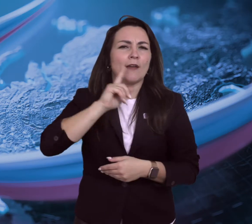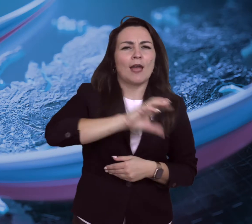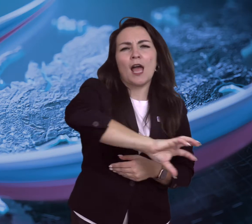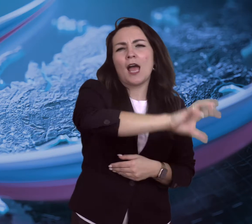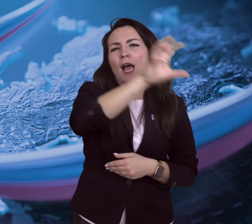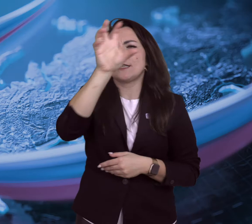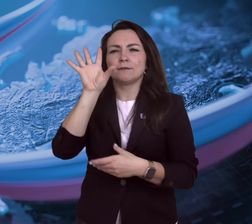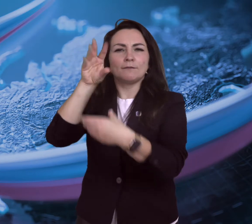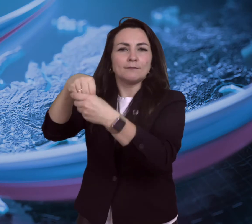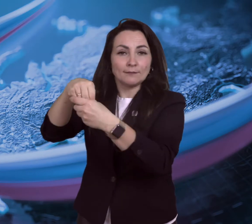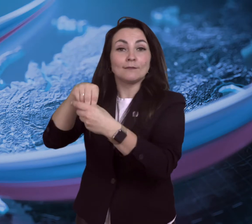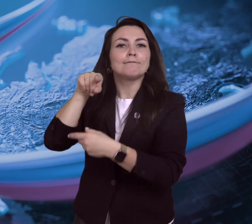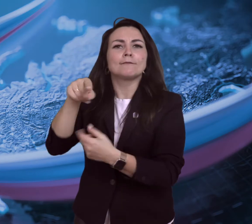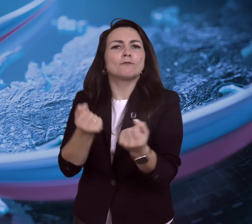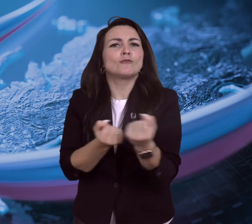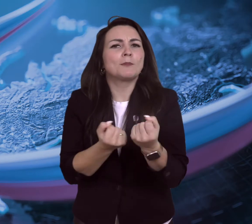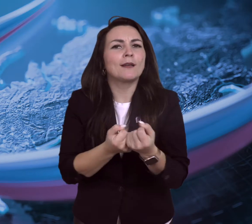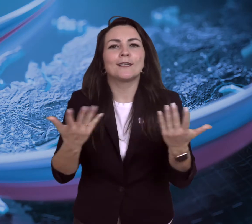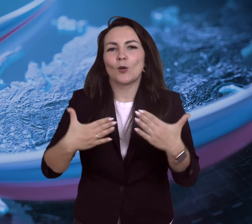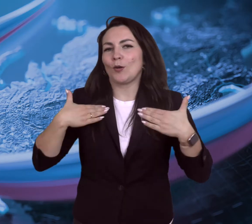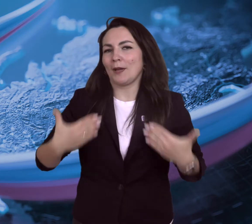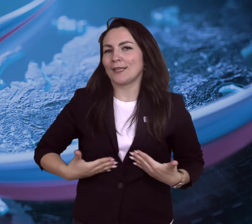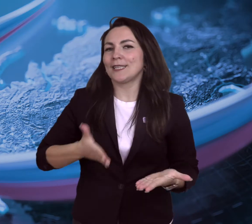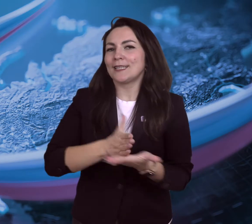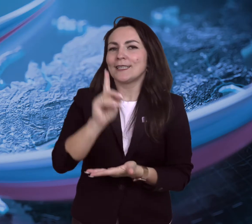of the Deaf around the world,